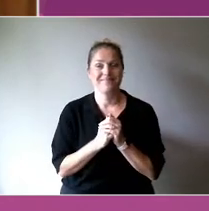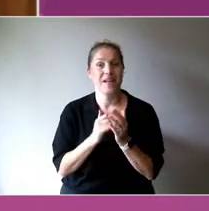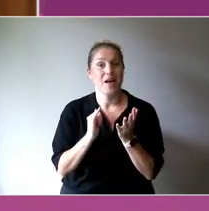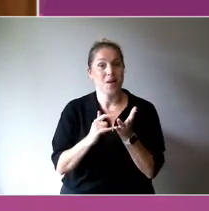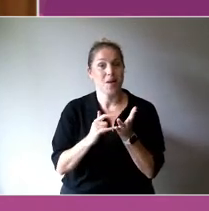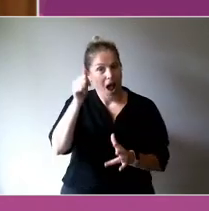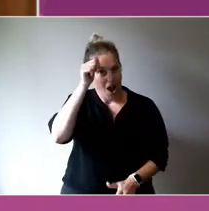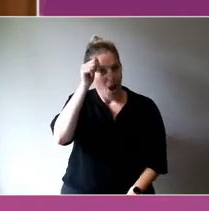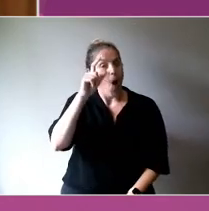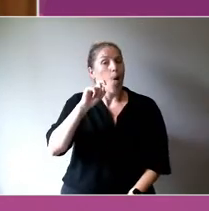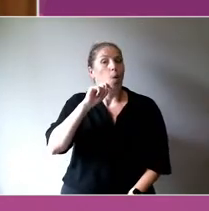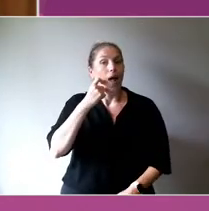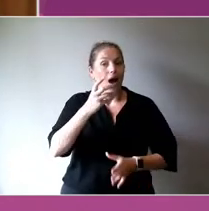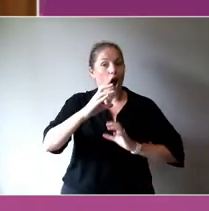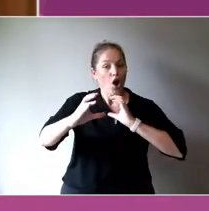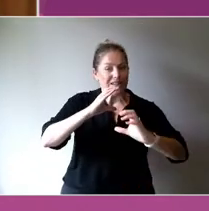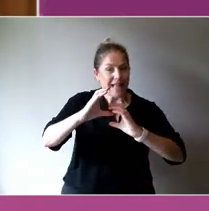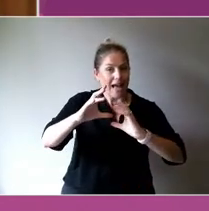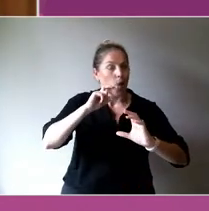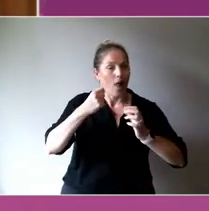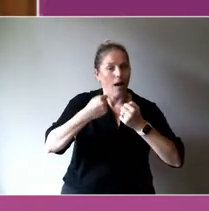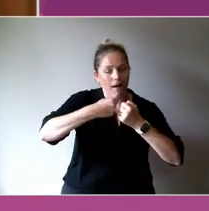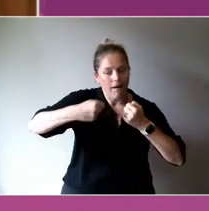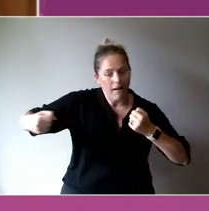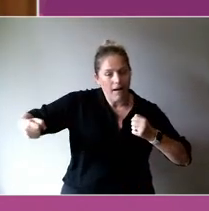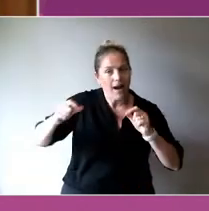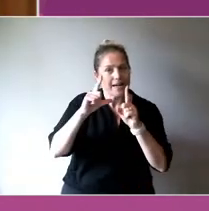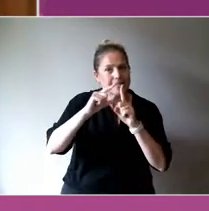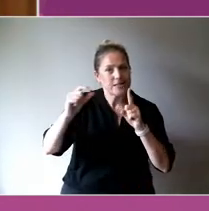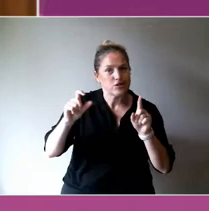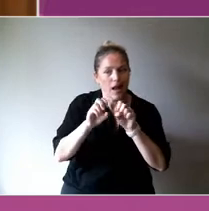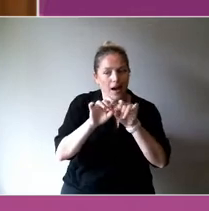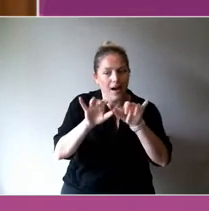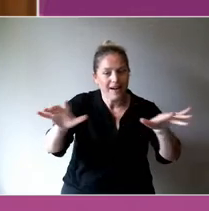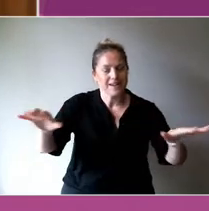And now, I would like to introduce Professor Maria Sierra, Dean of the Faculty of Fine